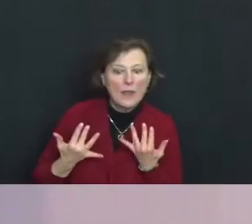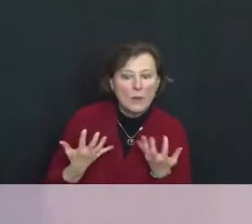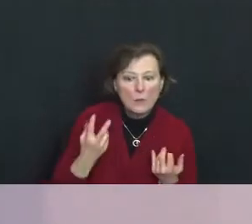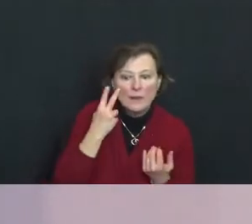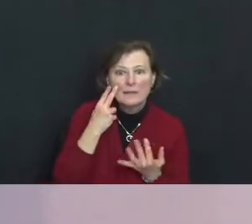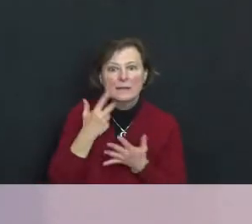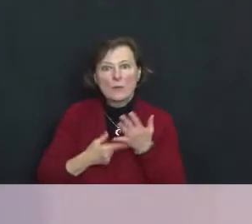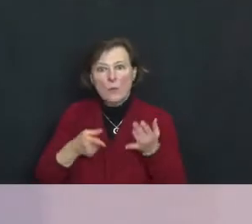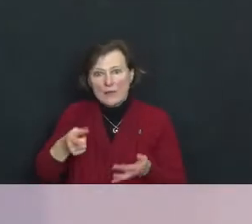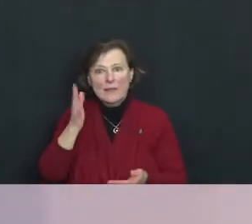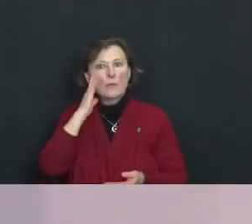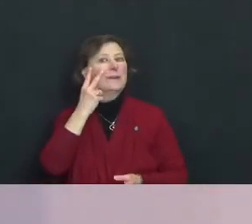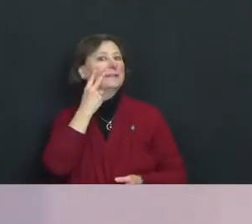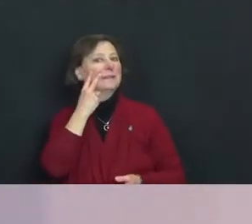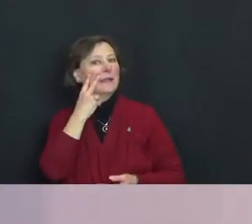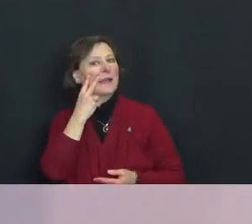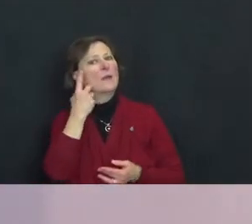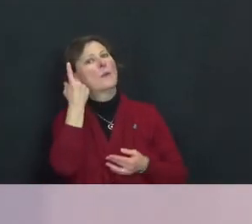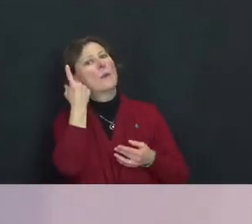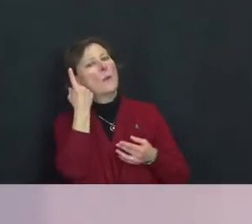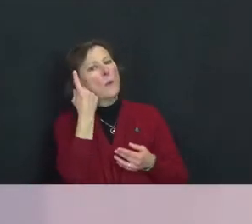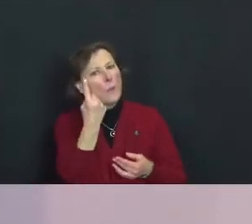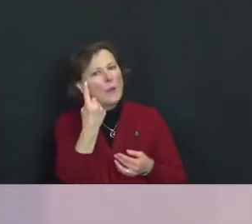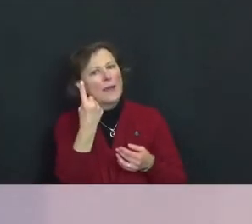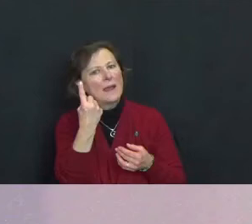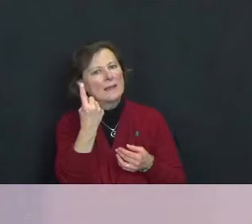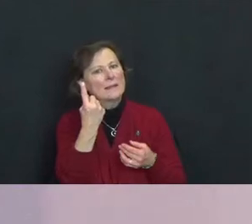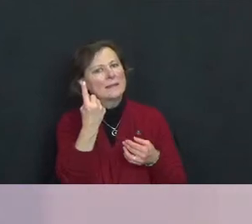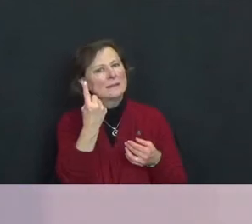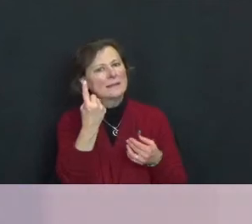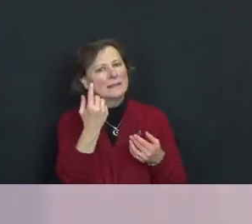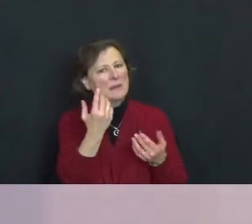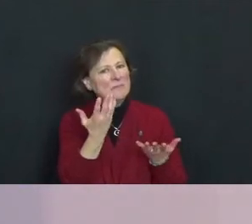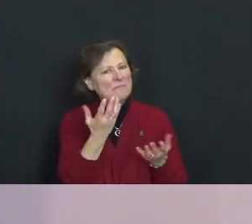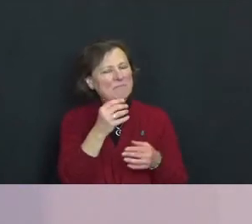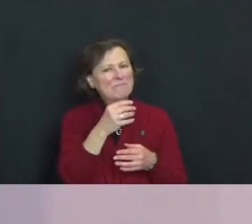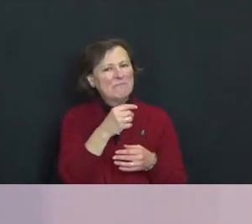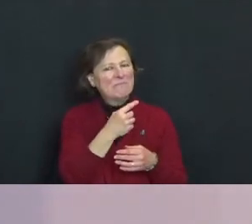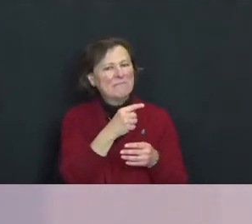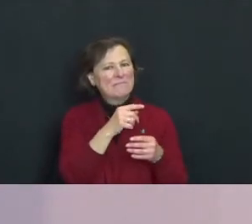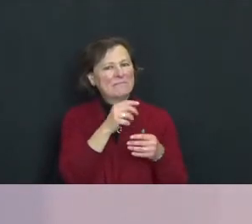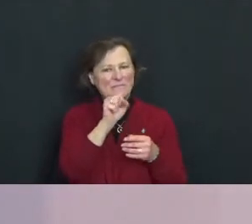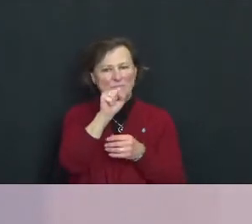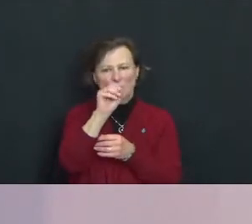So here's what one source says - so I don't want to blame Nostradamus on these predictions